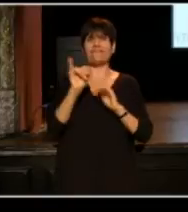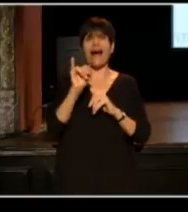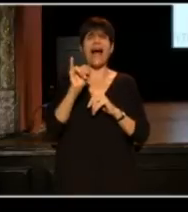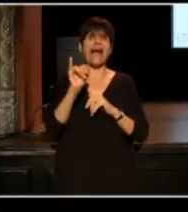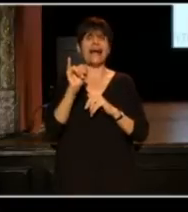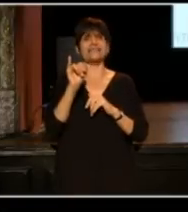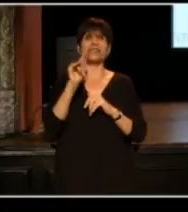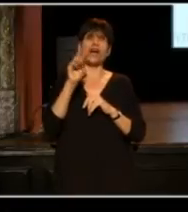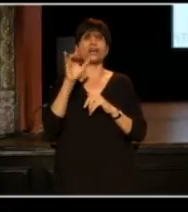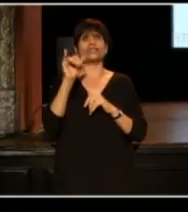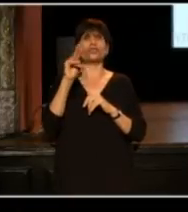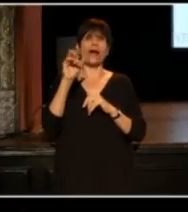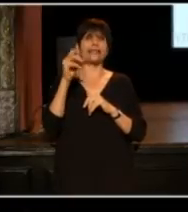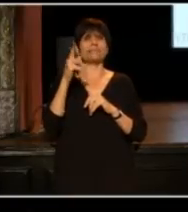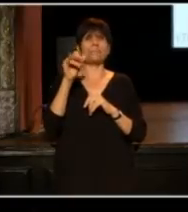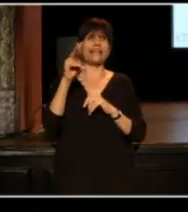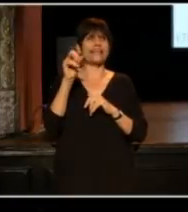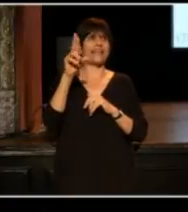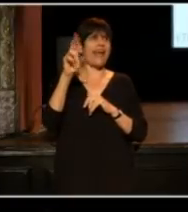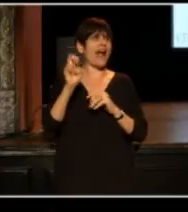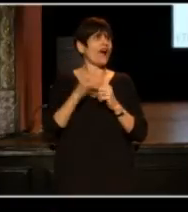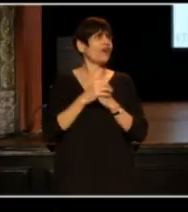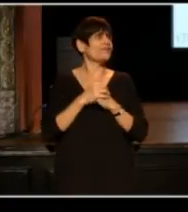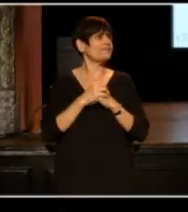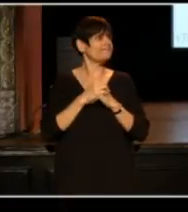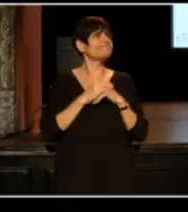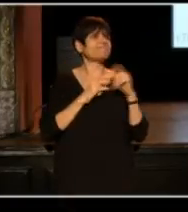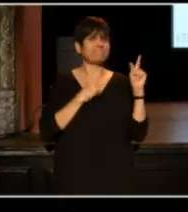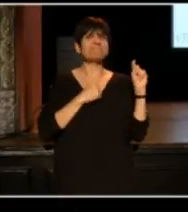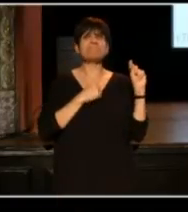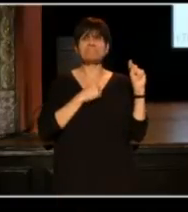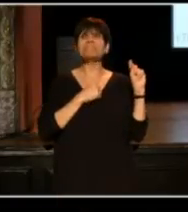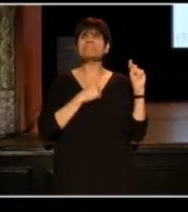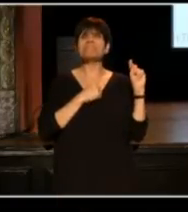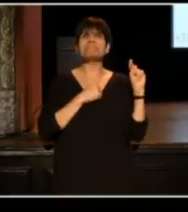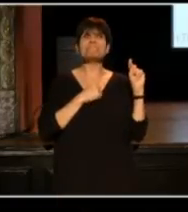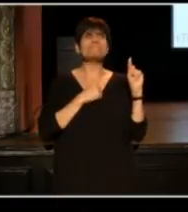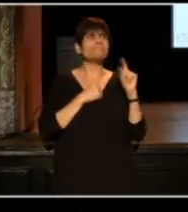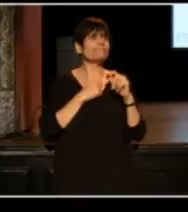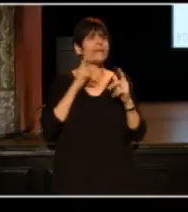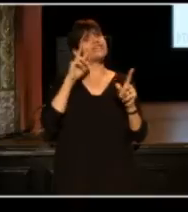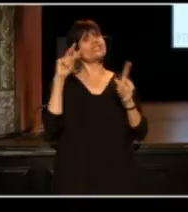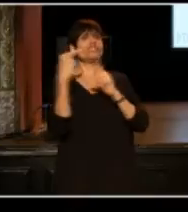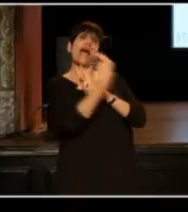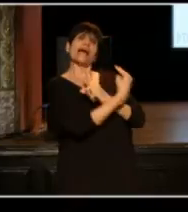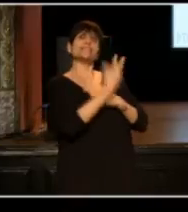When I was a small child, I used to draw dollar signs, all around myself.